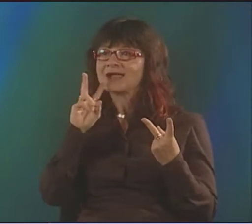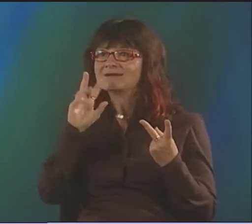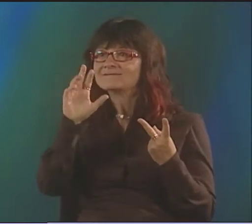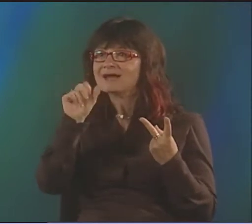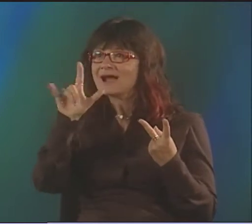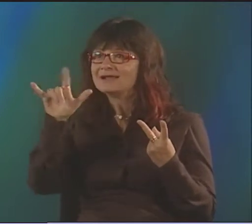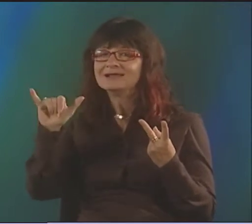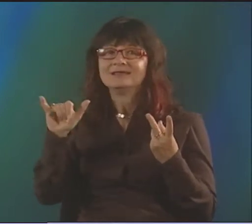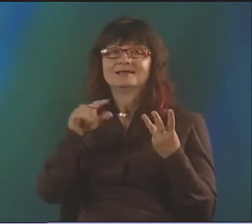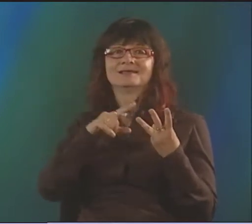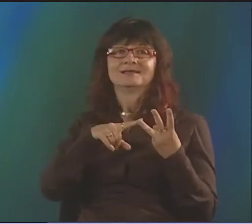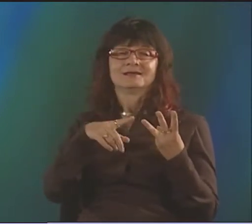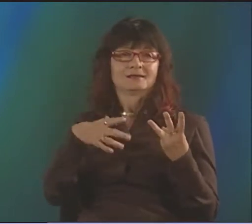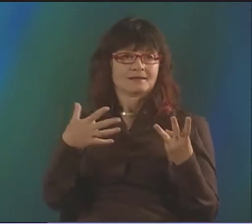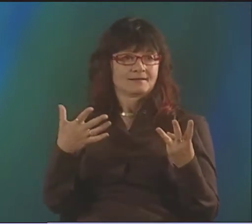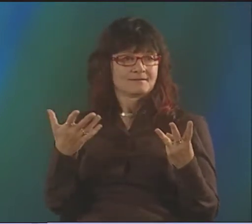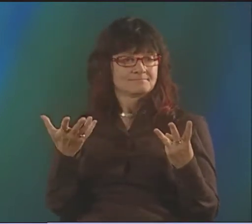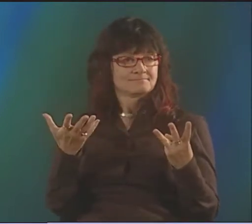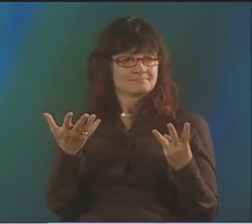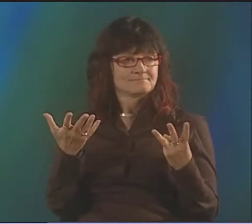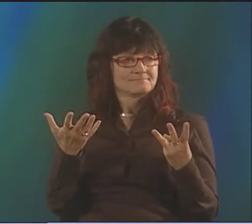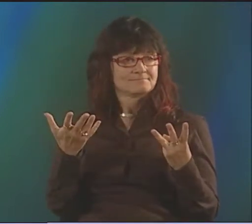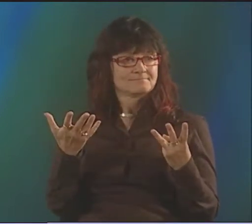ELLA MAE LENTZ WAS THERE, VALLI WAS THERE...